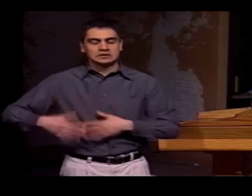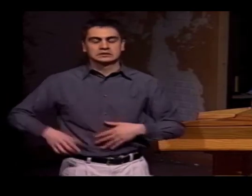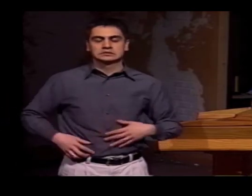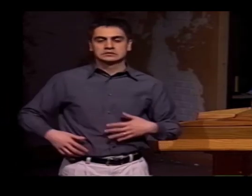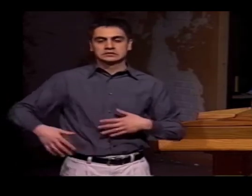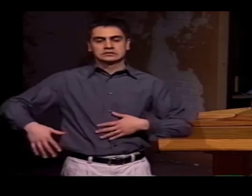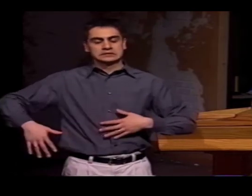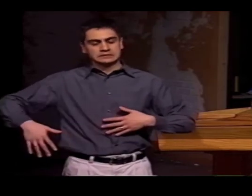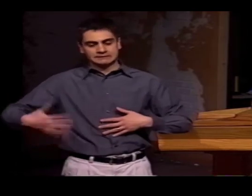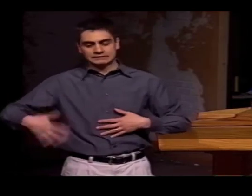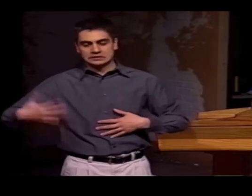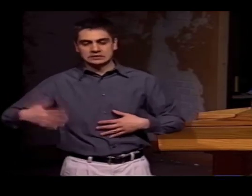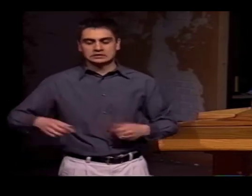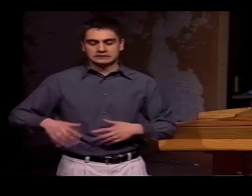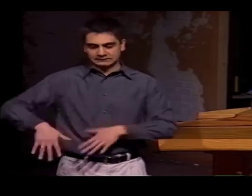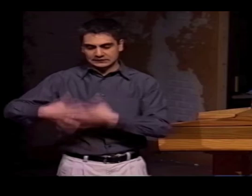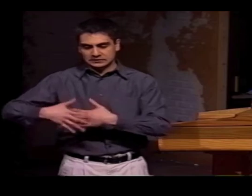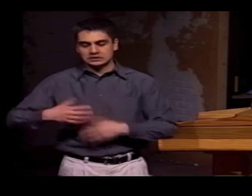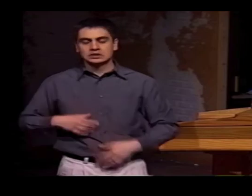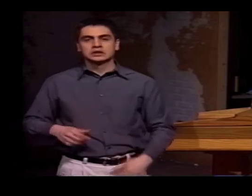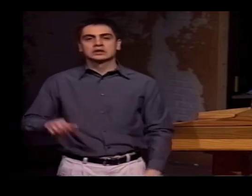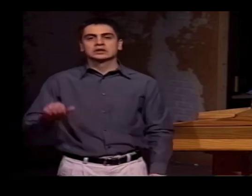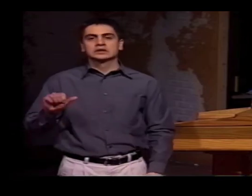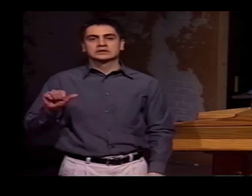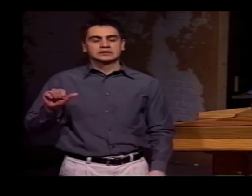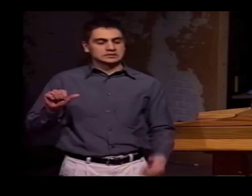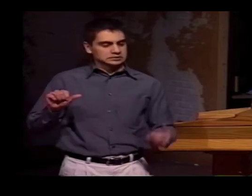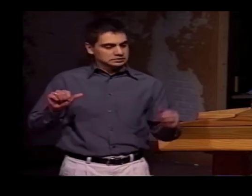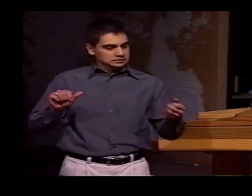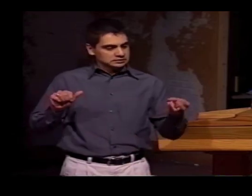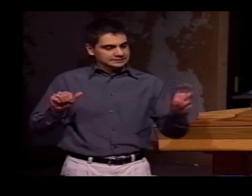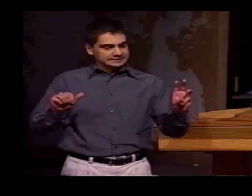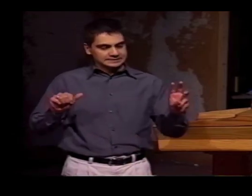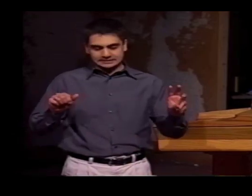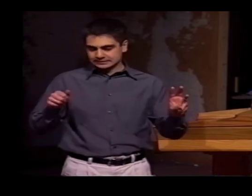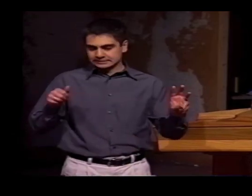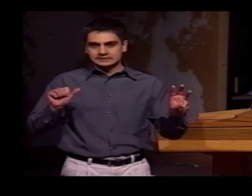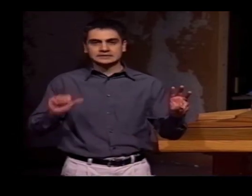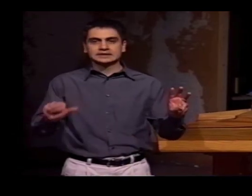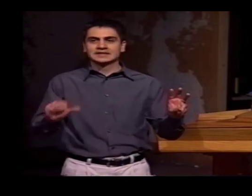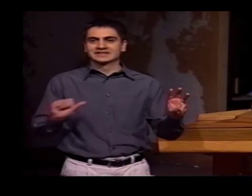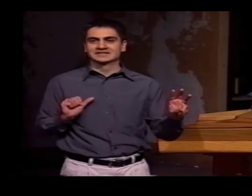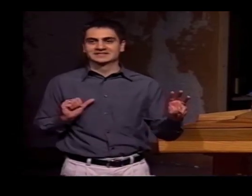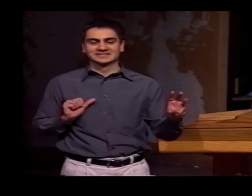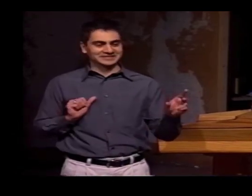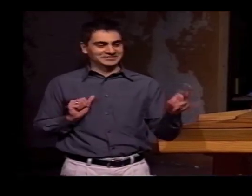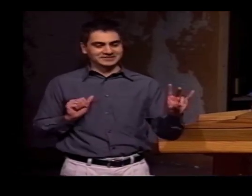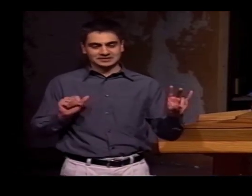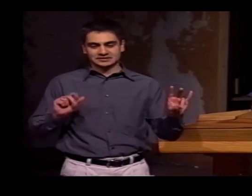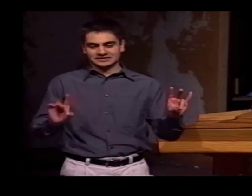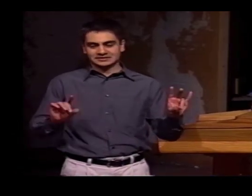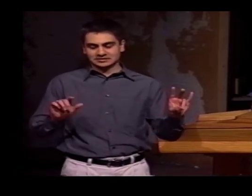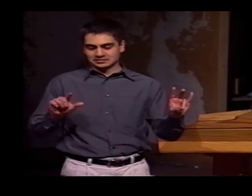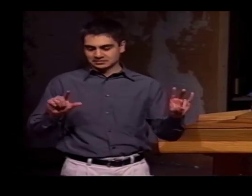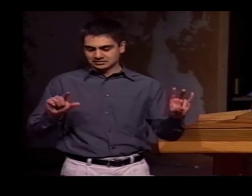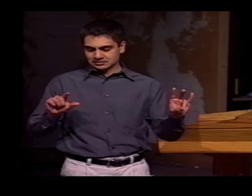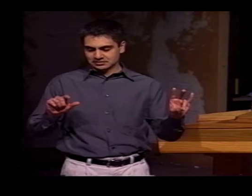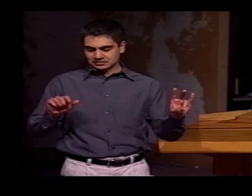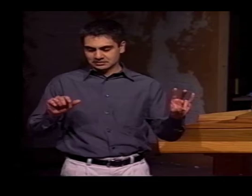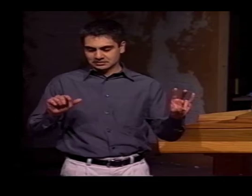"15" IS TWO-HANDED IN LSM. "16" IN ASL AND LSM.